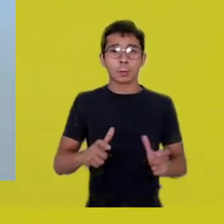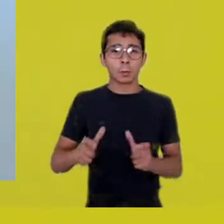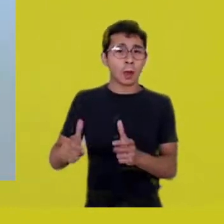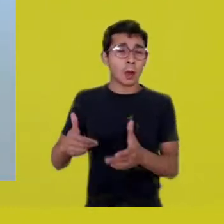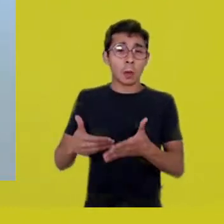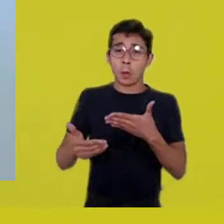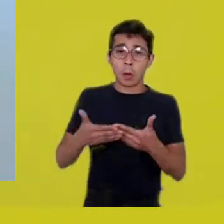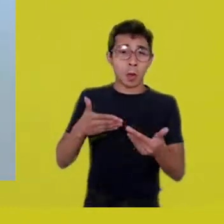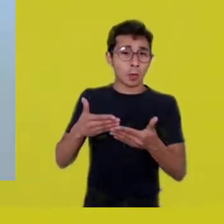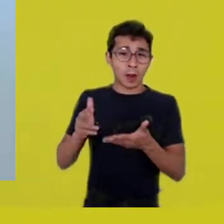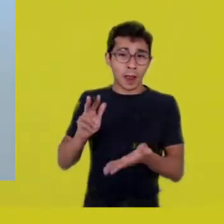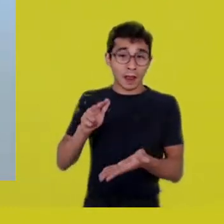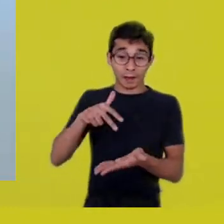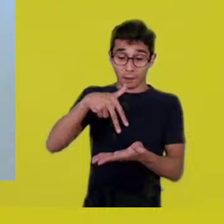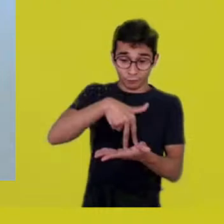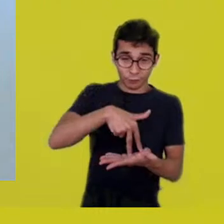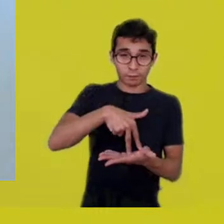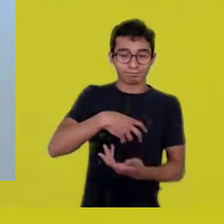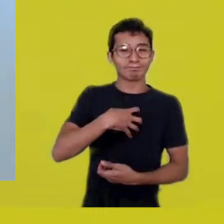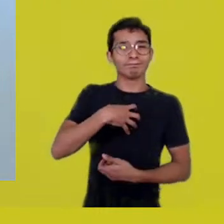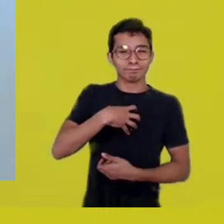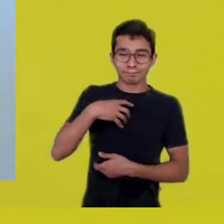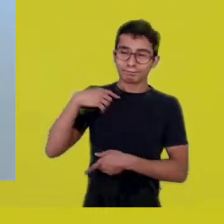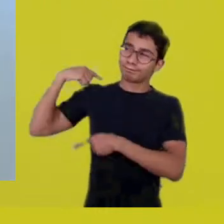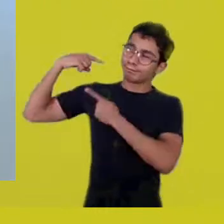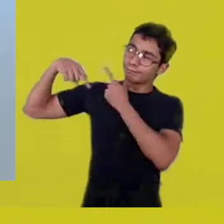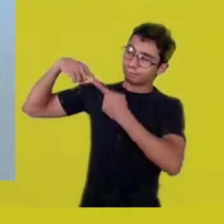We are here in South America,